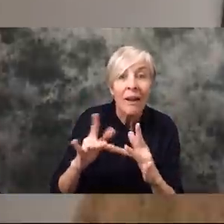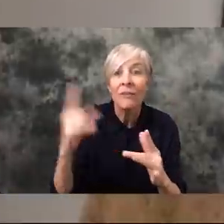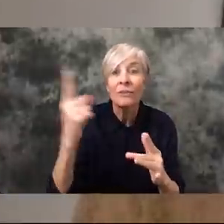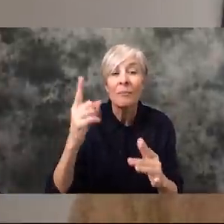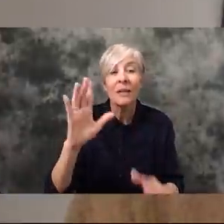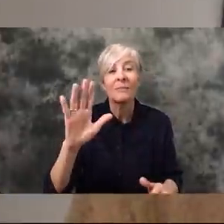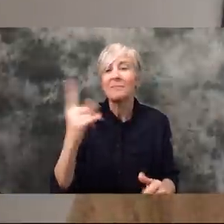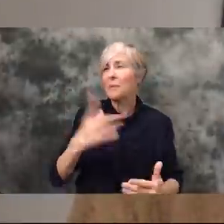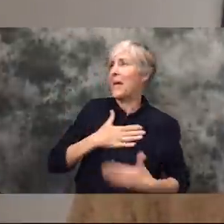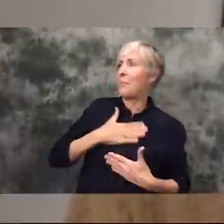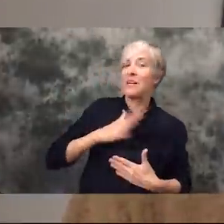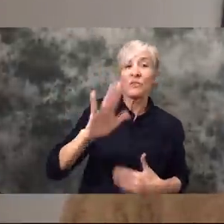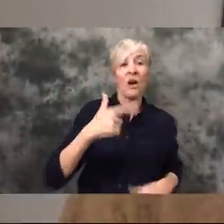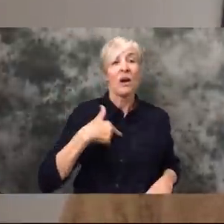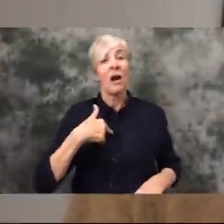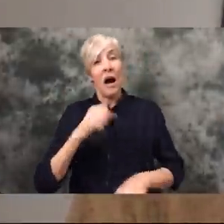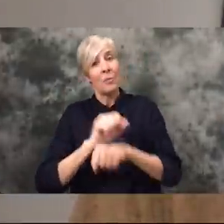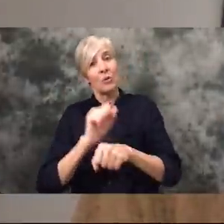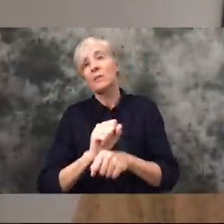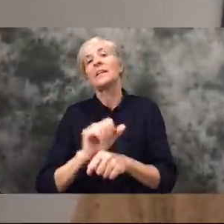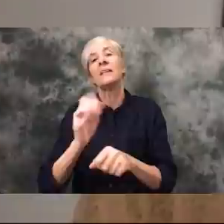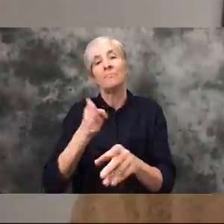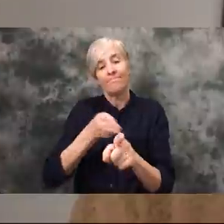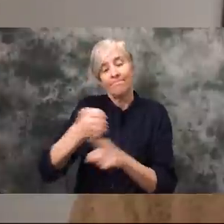Well, as someone who worked in the restaurant industry for a really long time and I